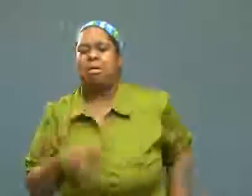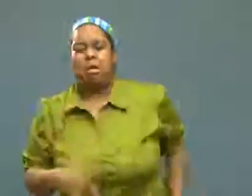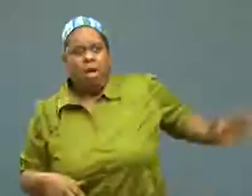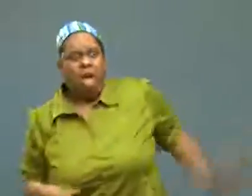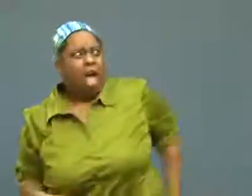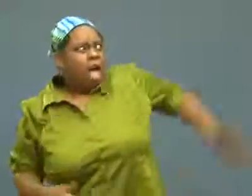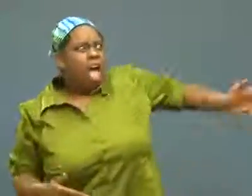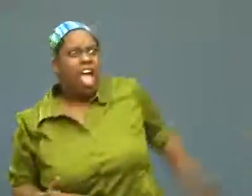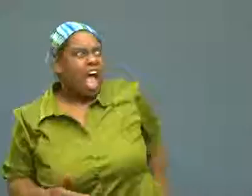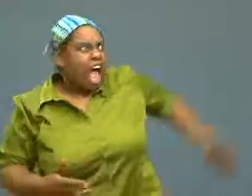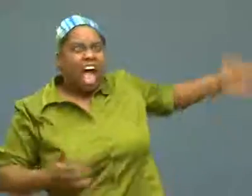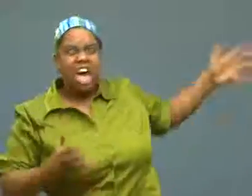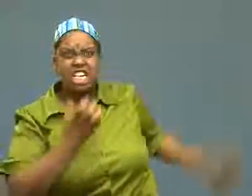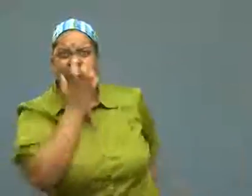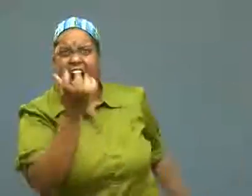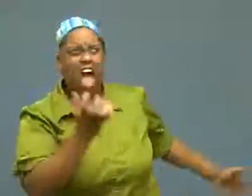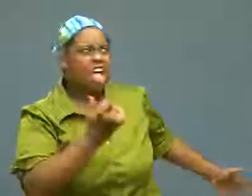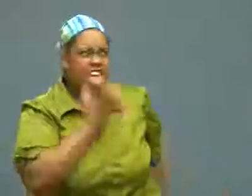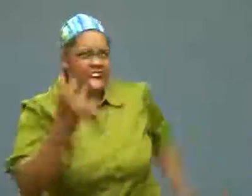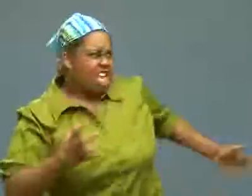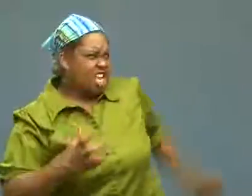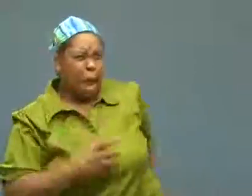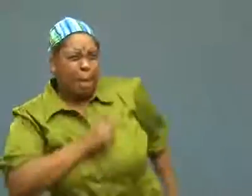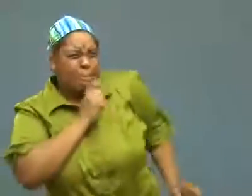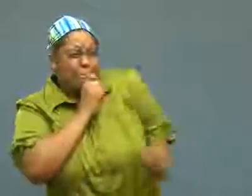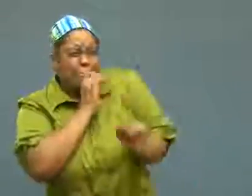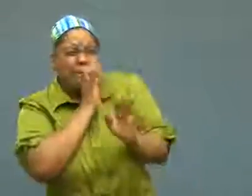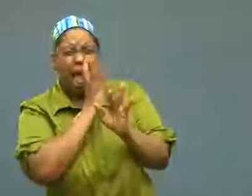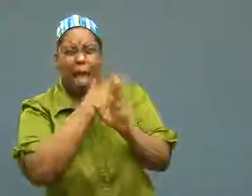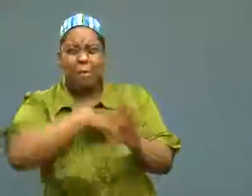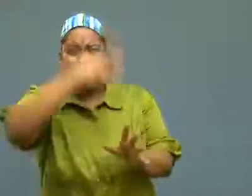She realized it was on fire, and started yelling and cussing.